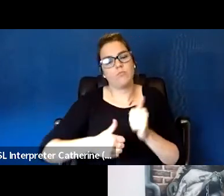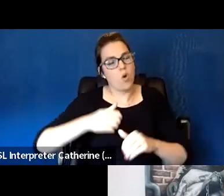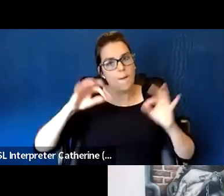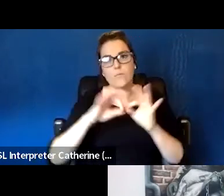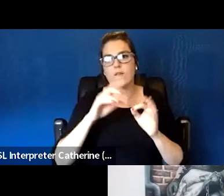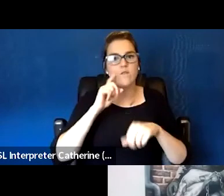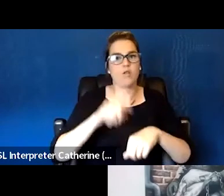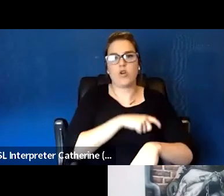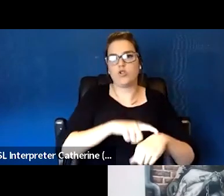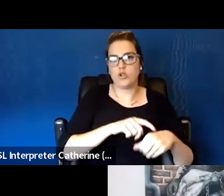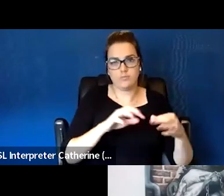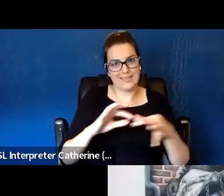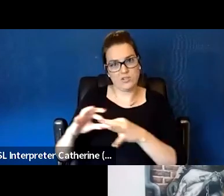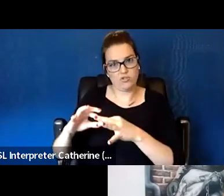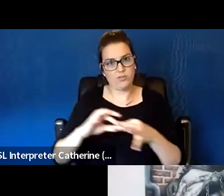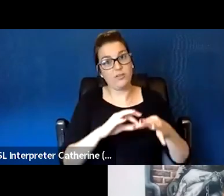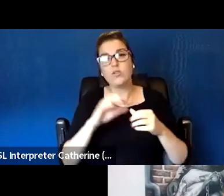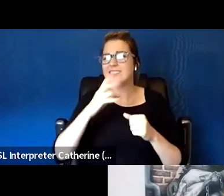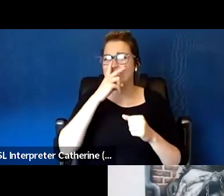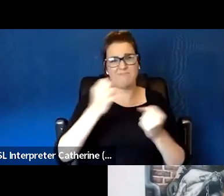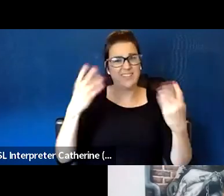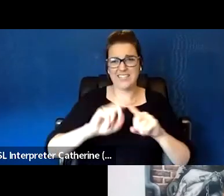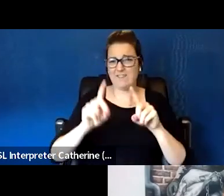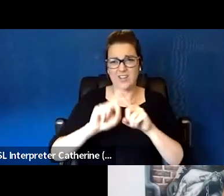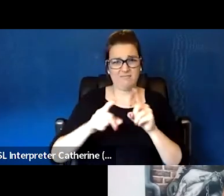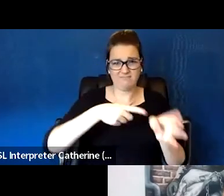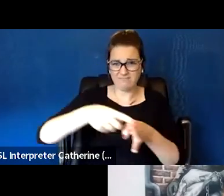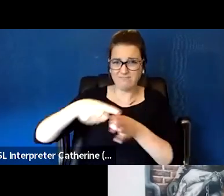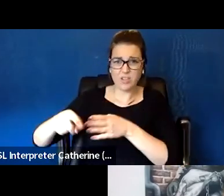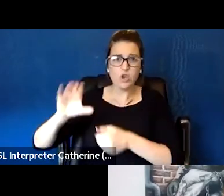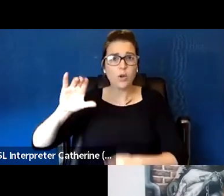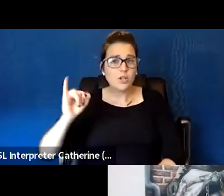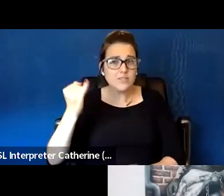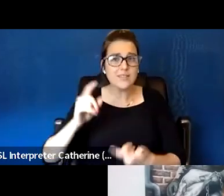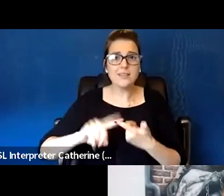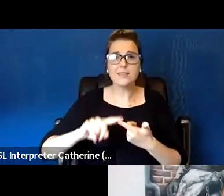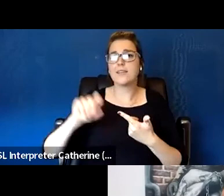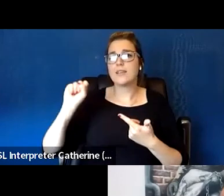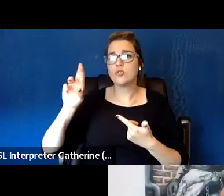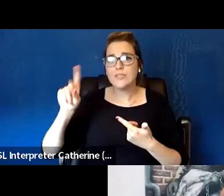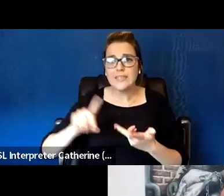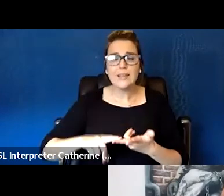And that's in so many different areas, criminal justice, substance abuse, mental health, domestic violence,